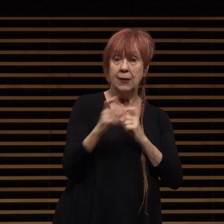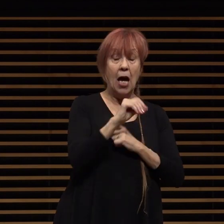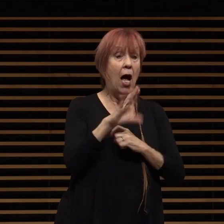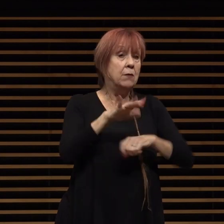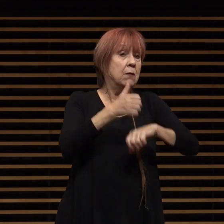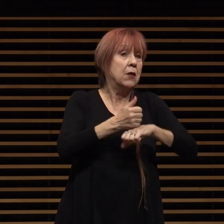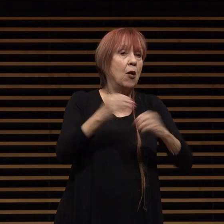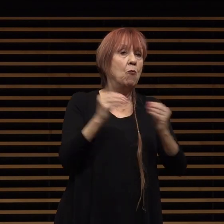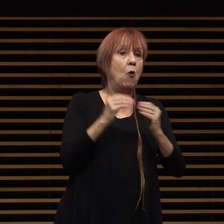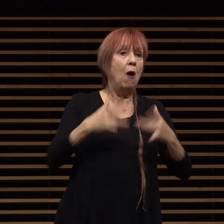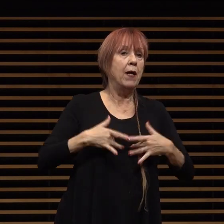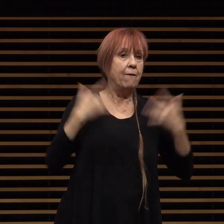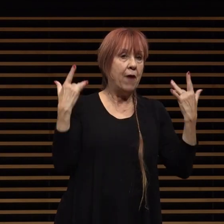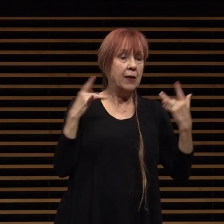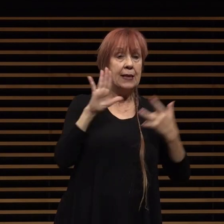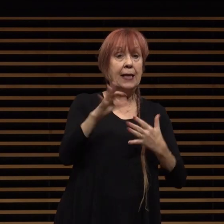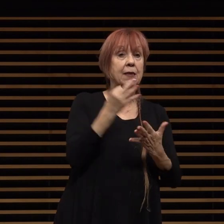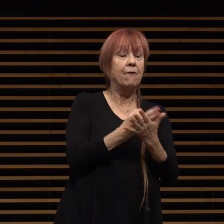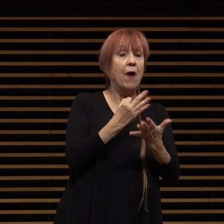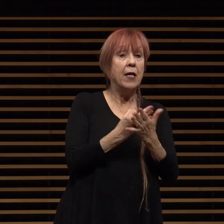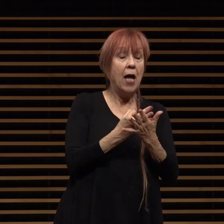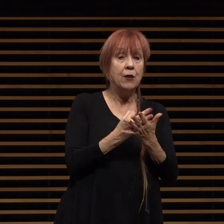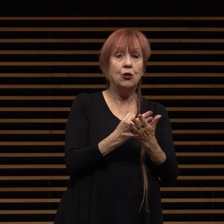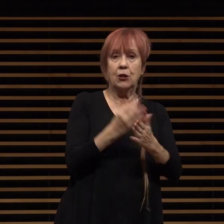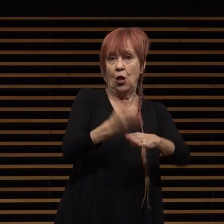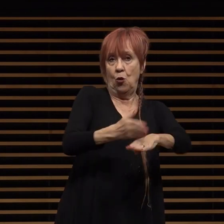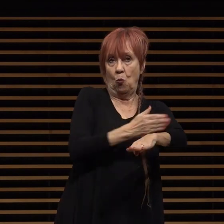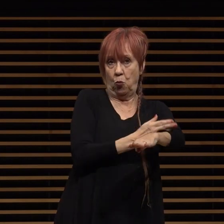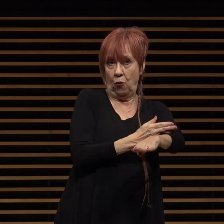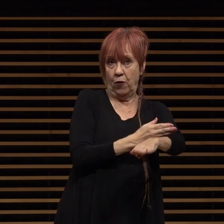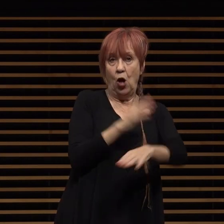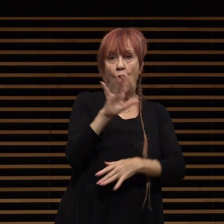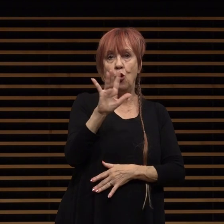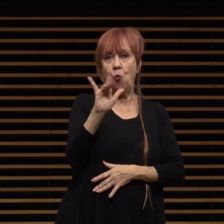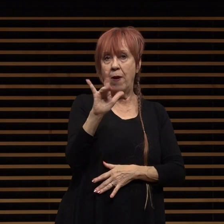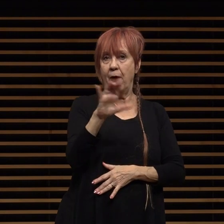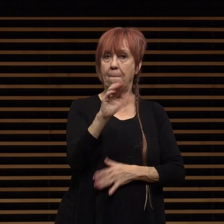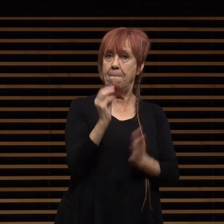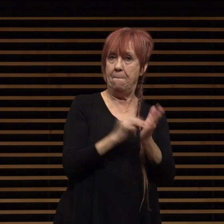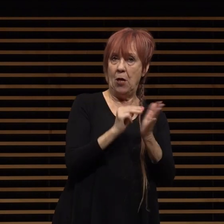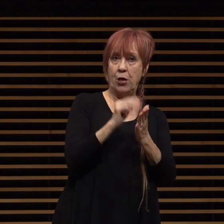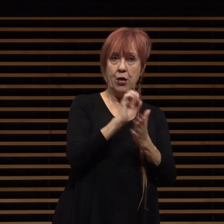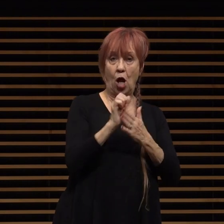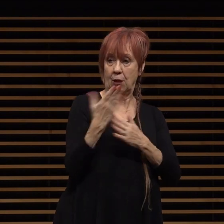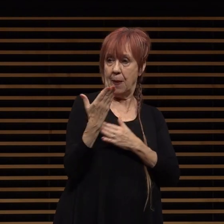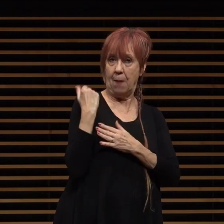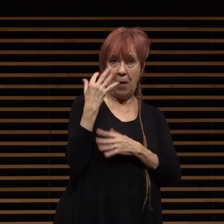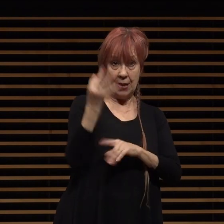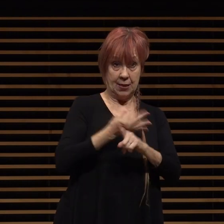financial position has improved by 25 million dollars in the last nine months